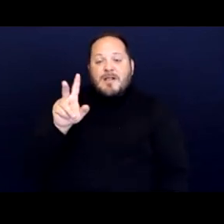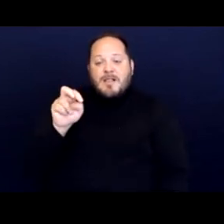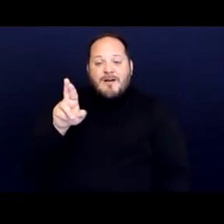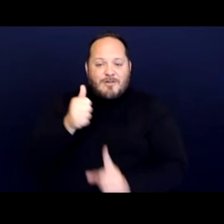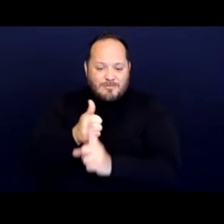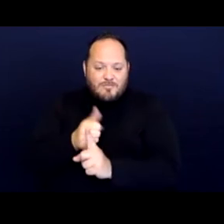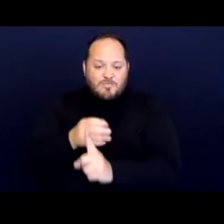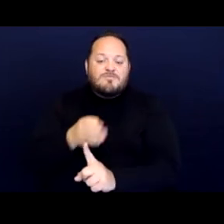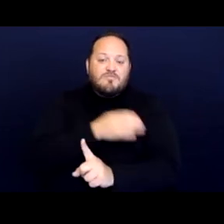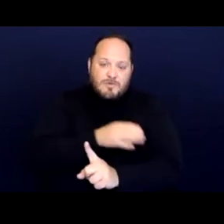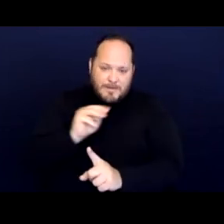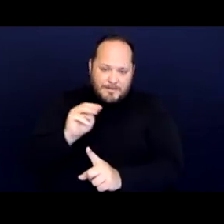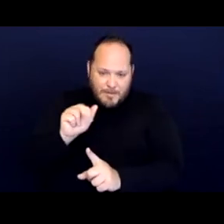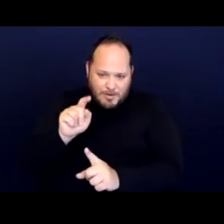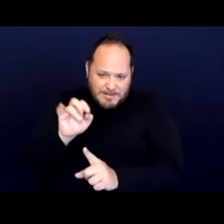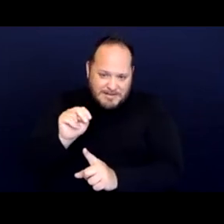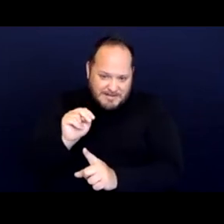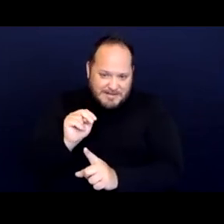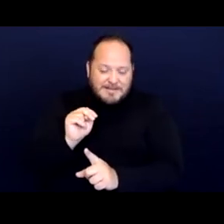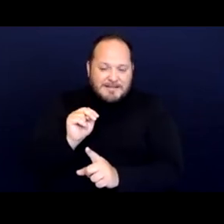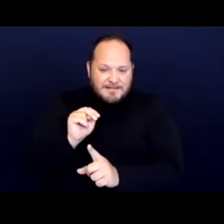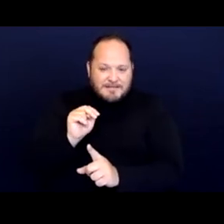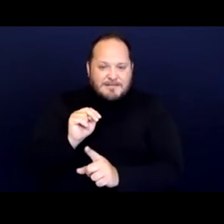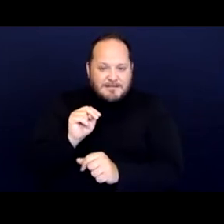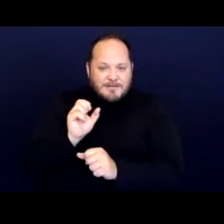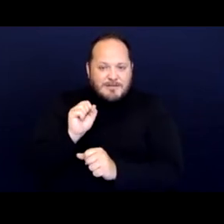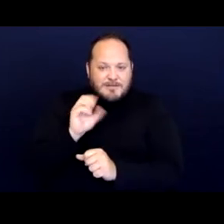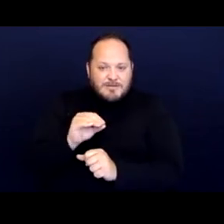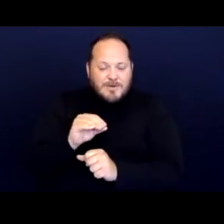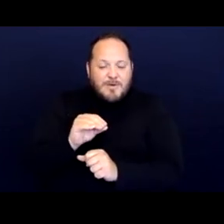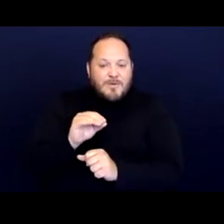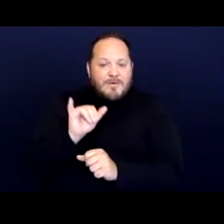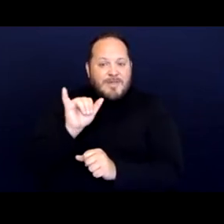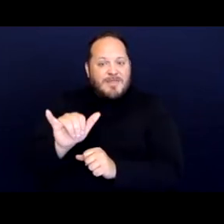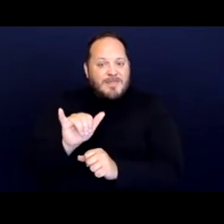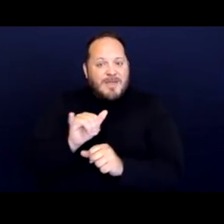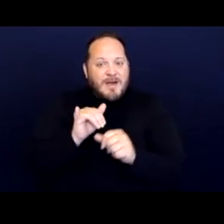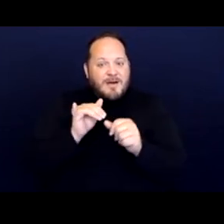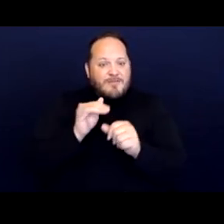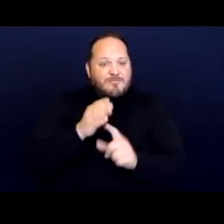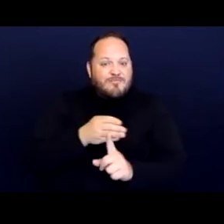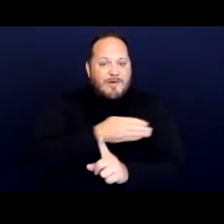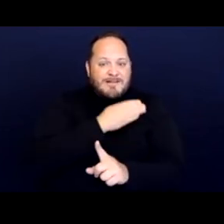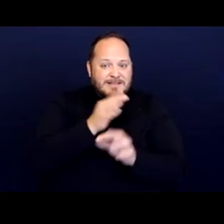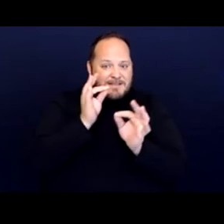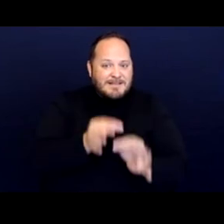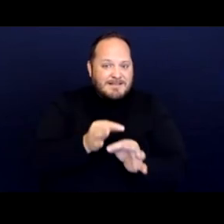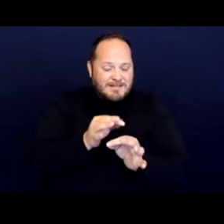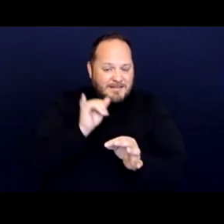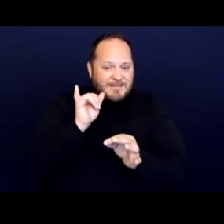And so the precedent that was relied on by the plaintiffs was non-binding case law